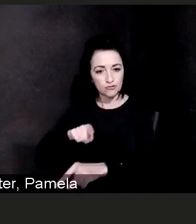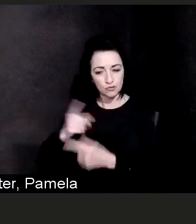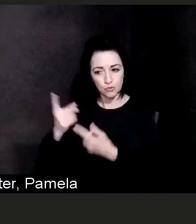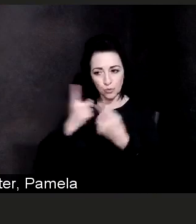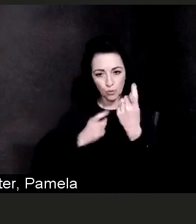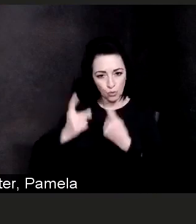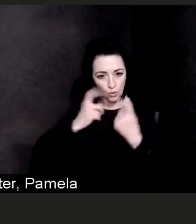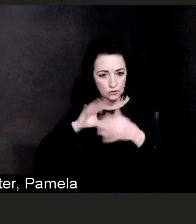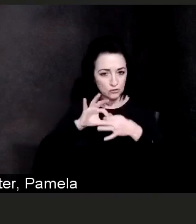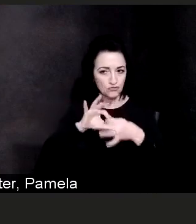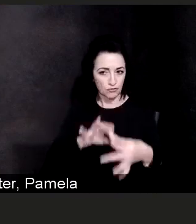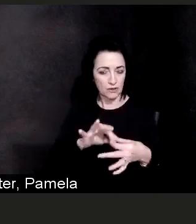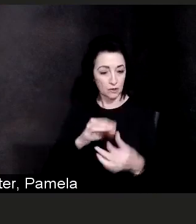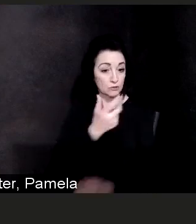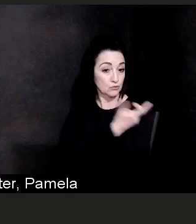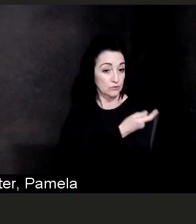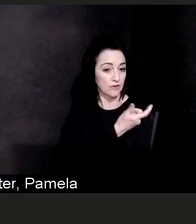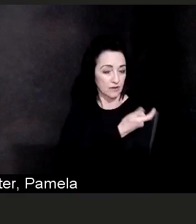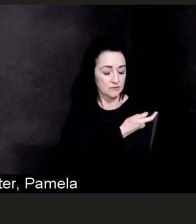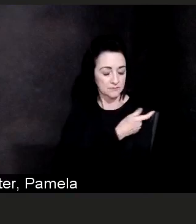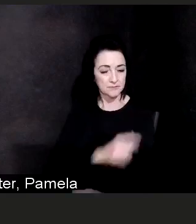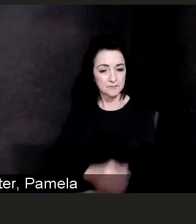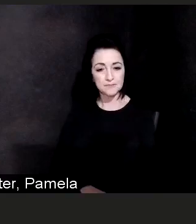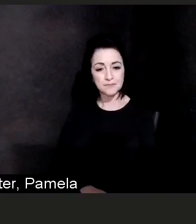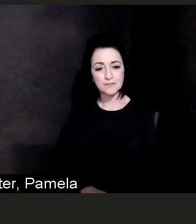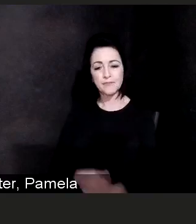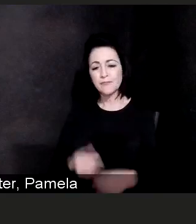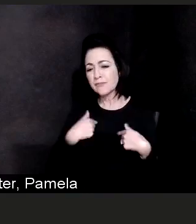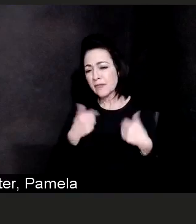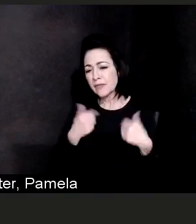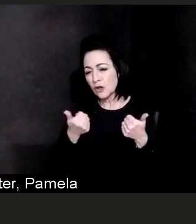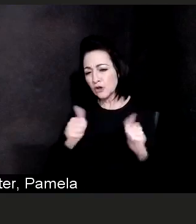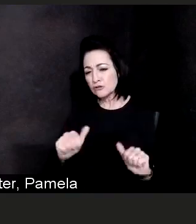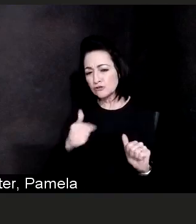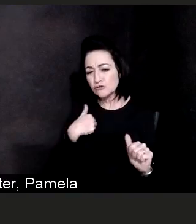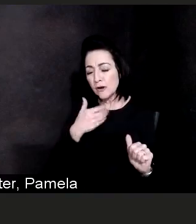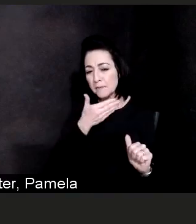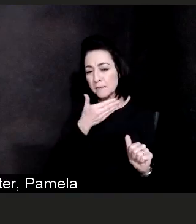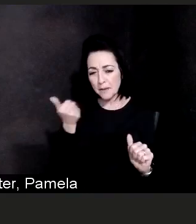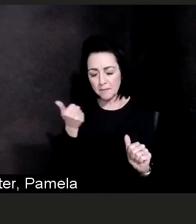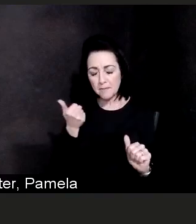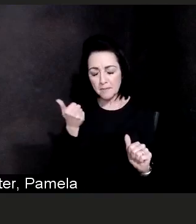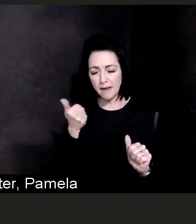but I'm going to try to answer some of these questions as I talk to you over the next few minutes.